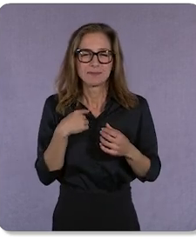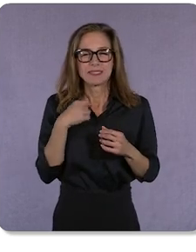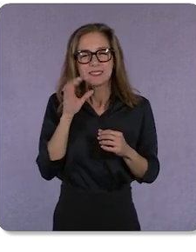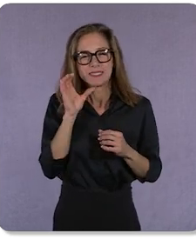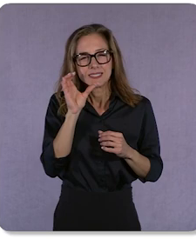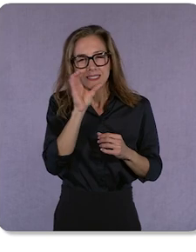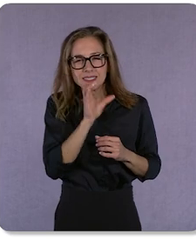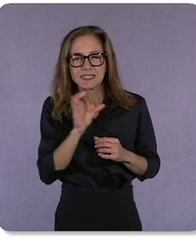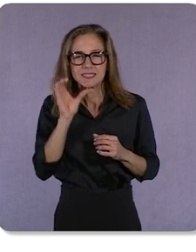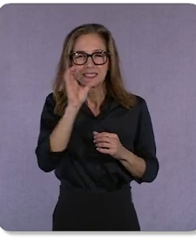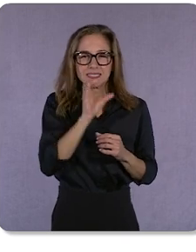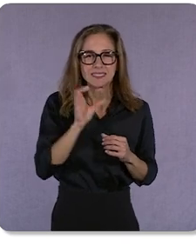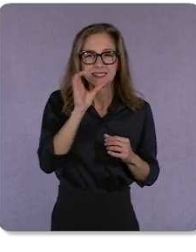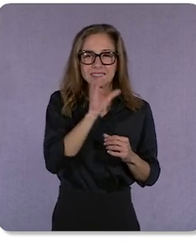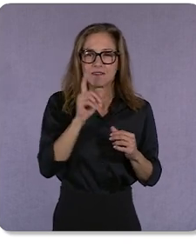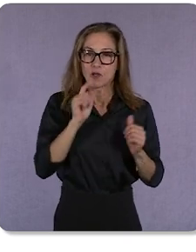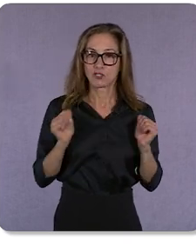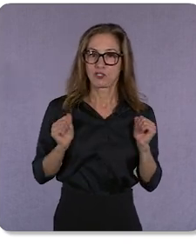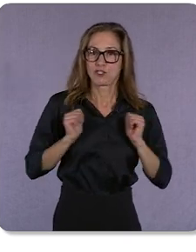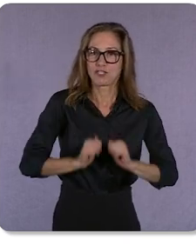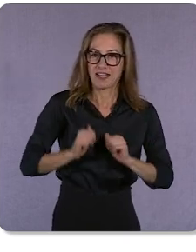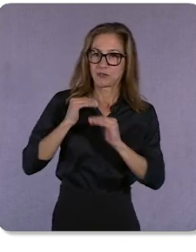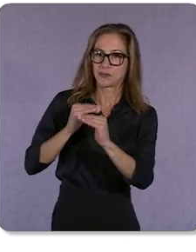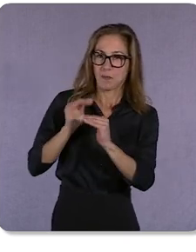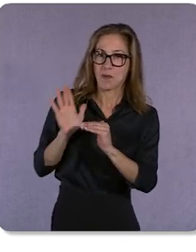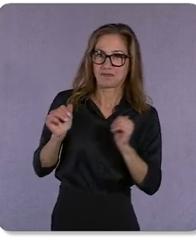jacket for my niece, Paityn. I really hope she’s not watching this!